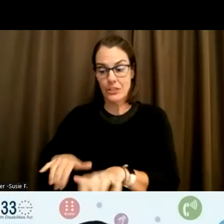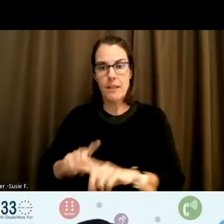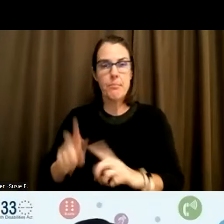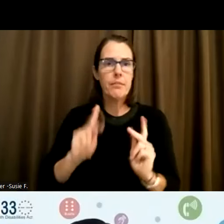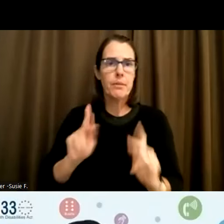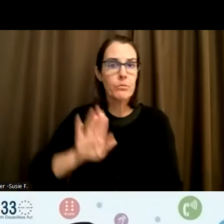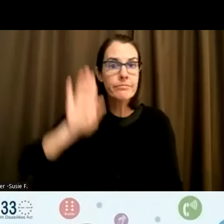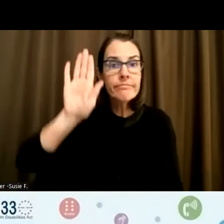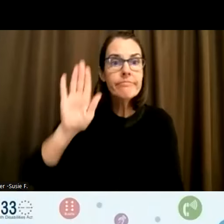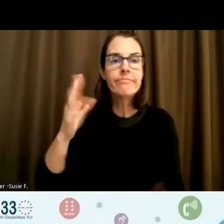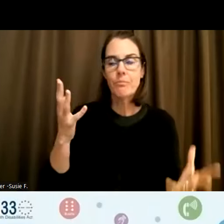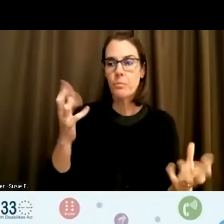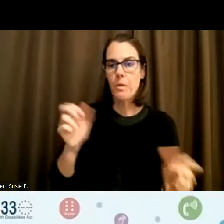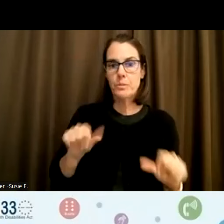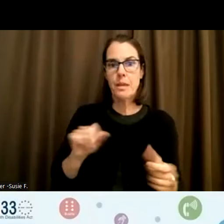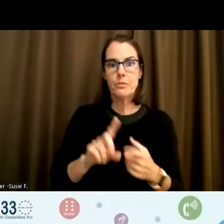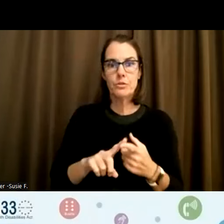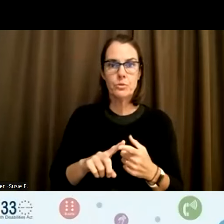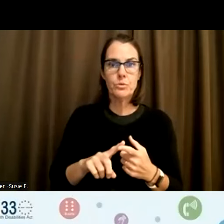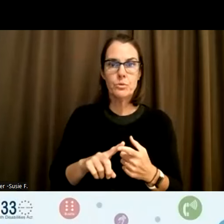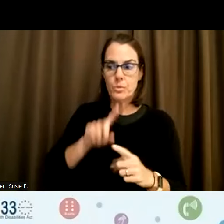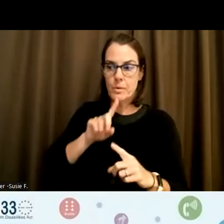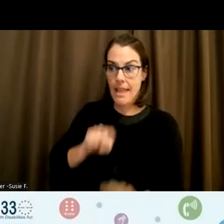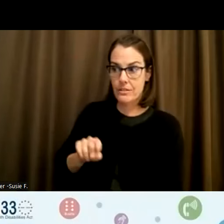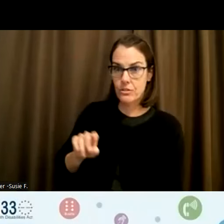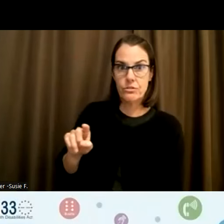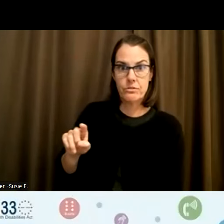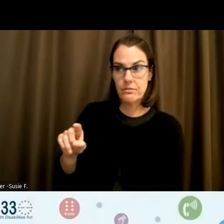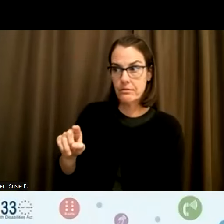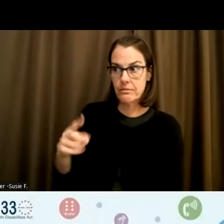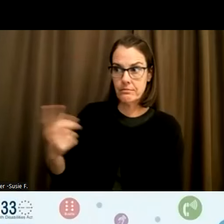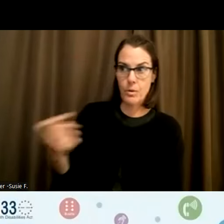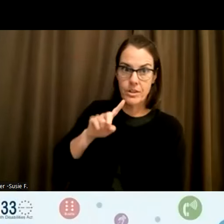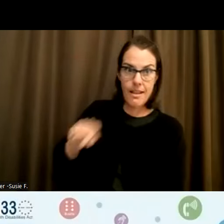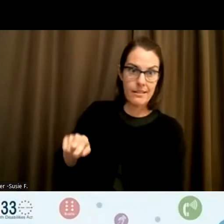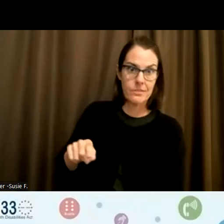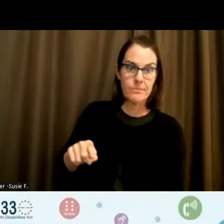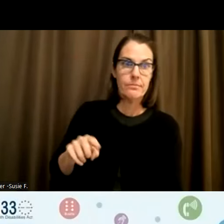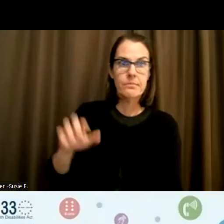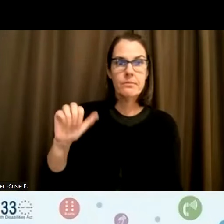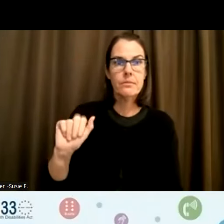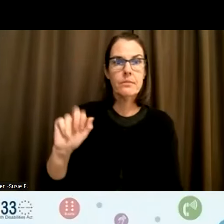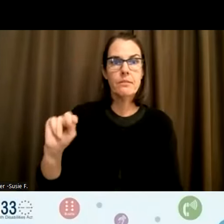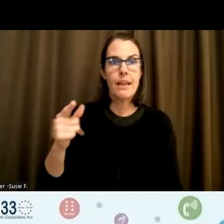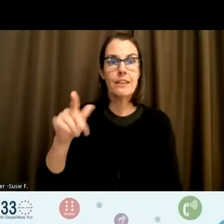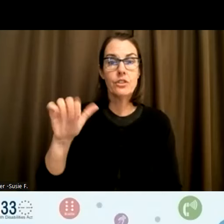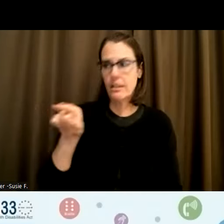we really want to be able to answer the questions or listen to what they have to say. So Angela, do you have something that you would like to say?